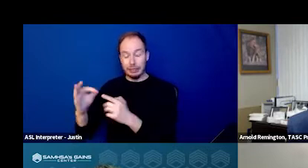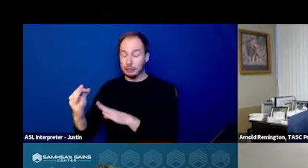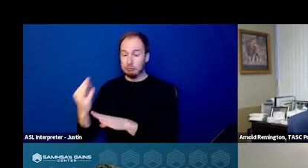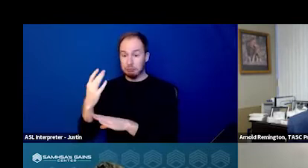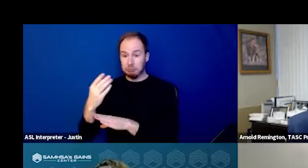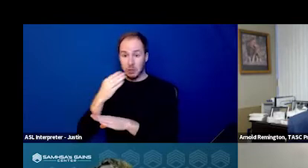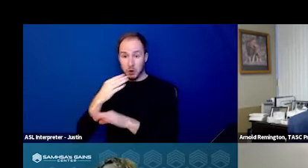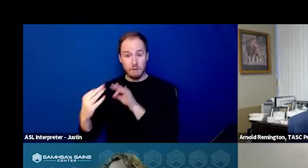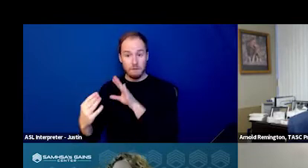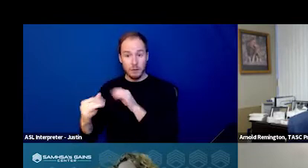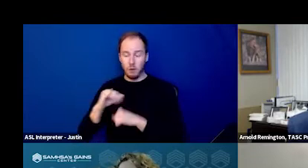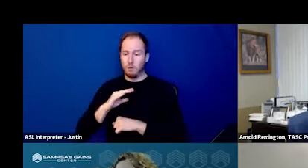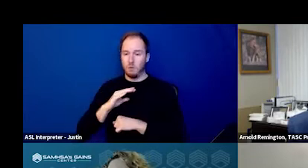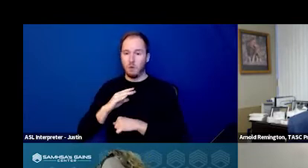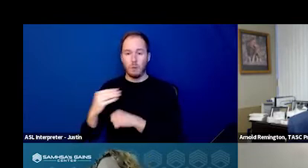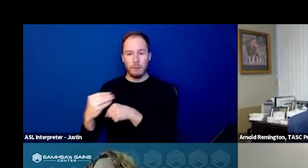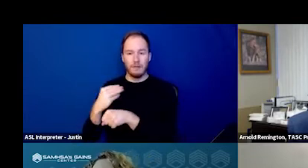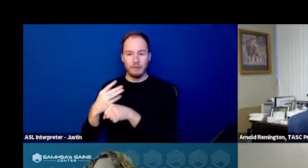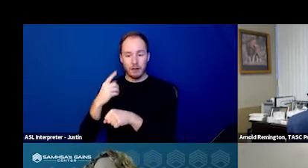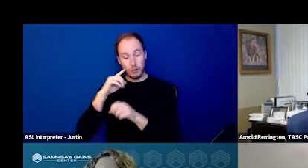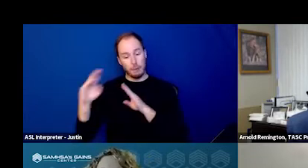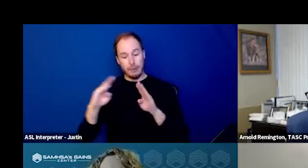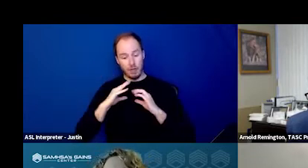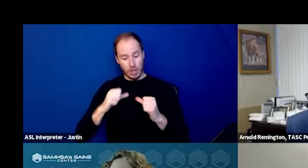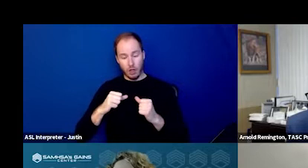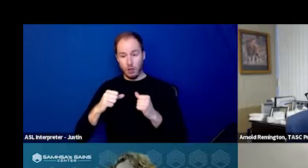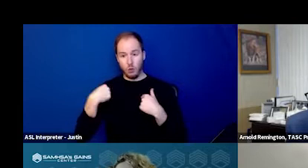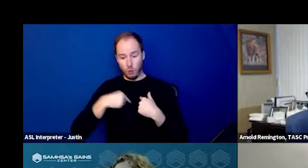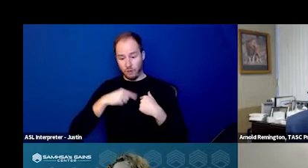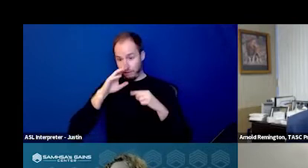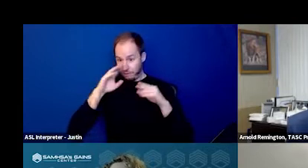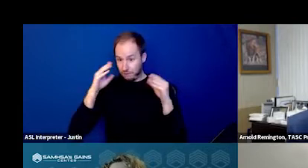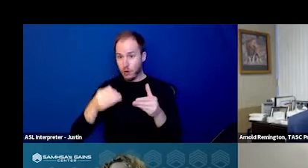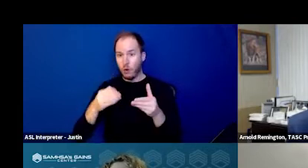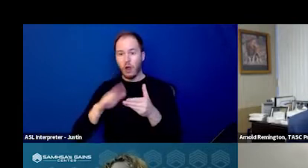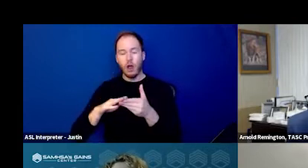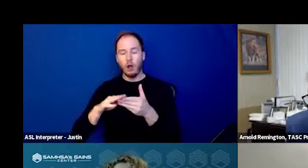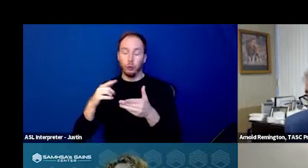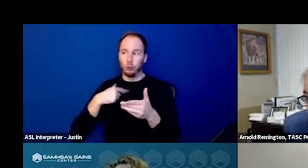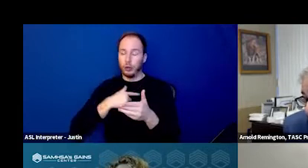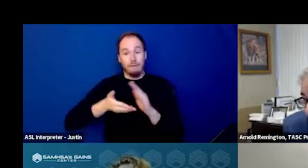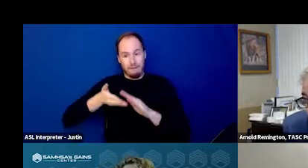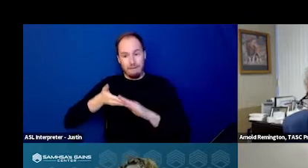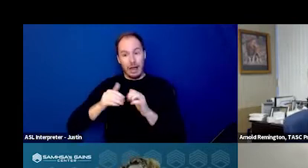And you know, in the behavioral health world, we function on grants and that's our normal world.